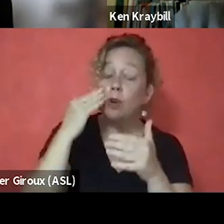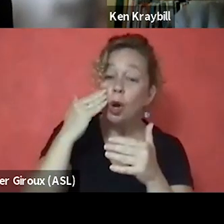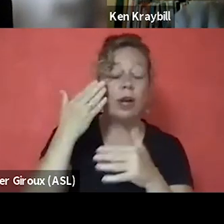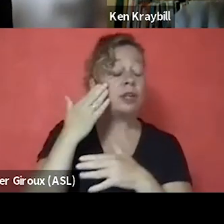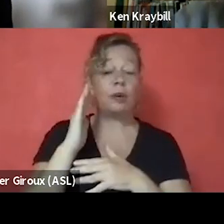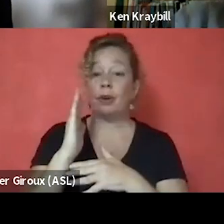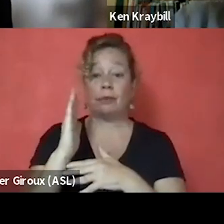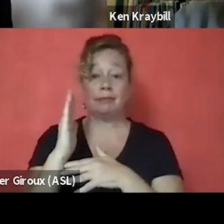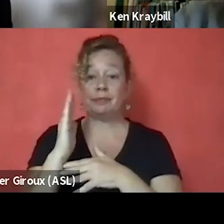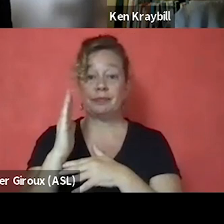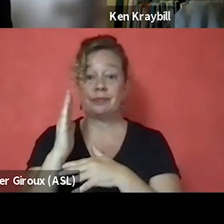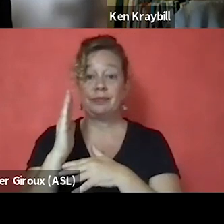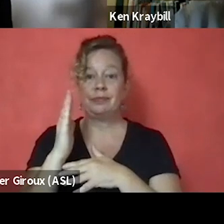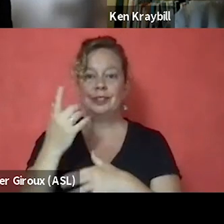because we know a good game.